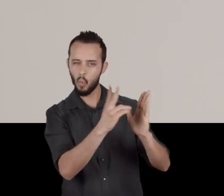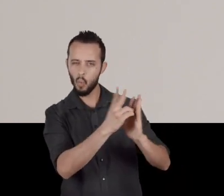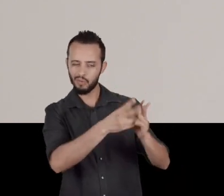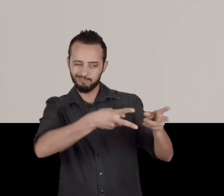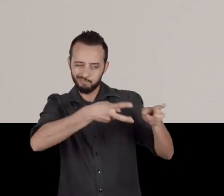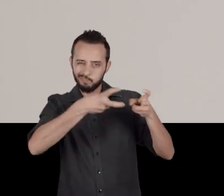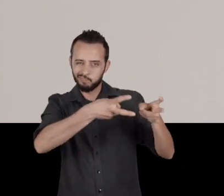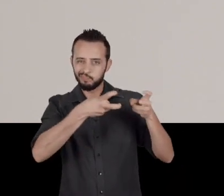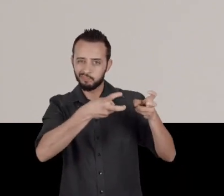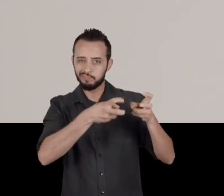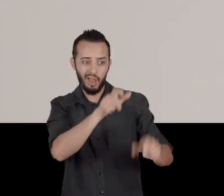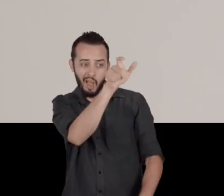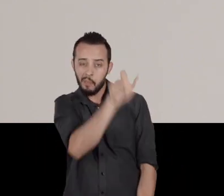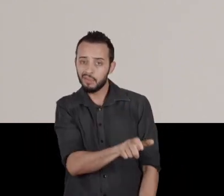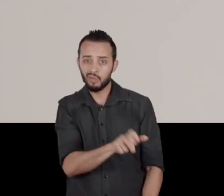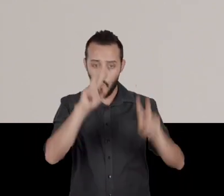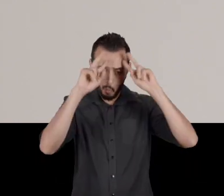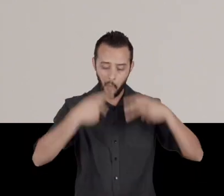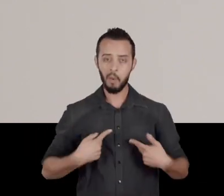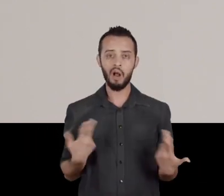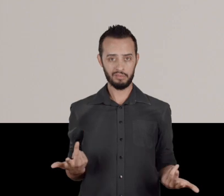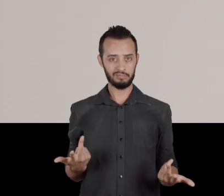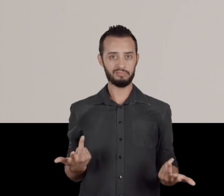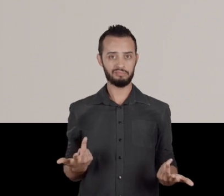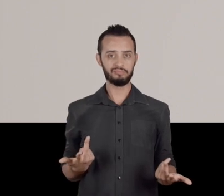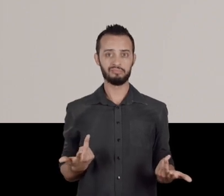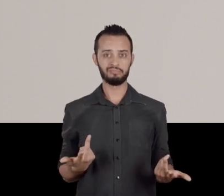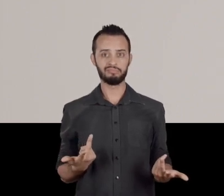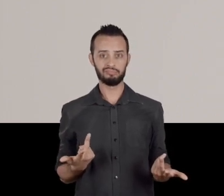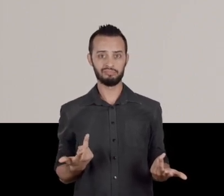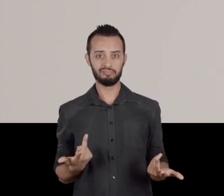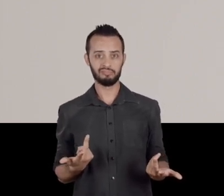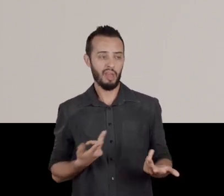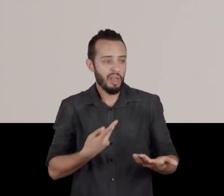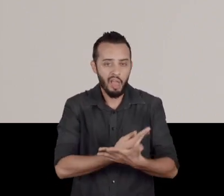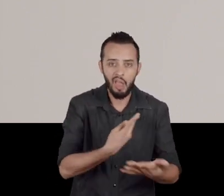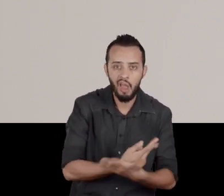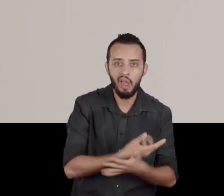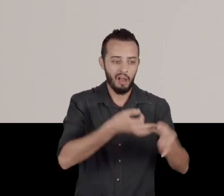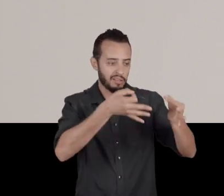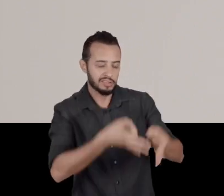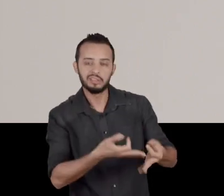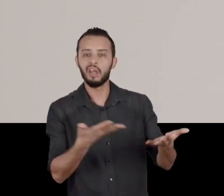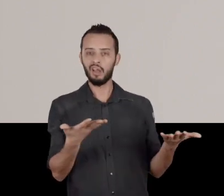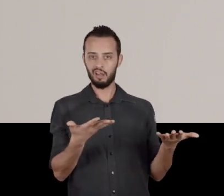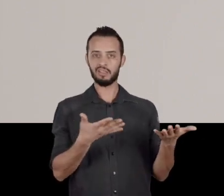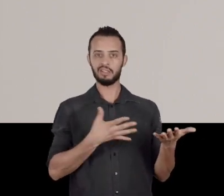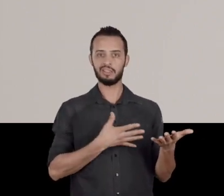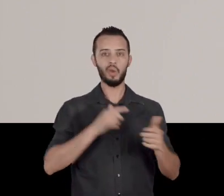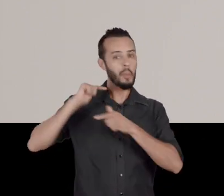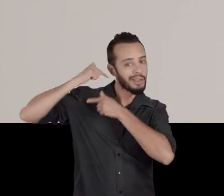They are people, they are humans, they're flawed like any human, with their own cosmology, with a worldview,